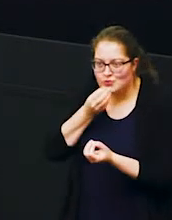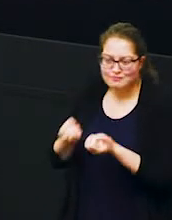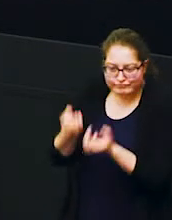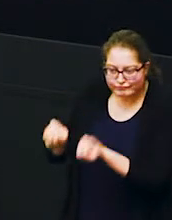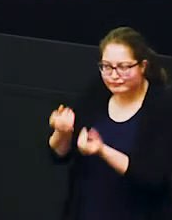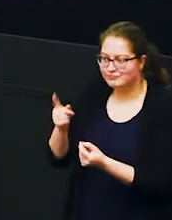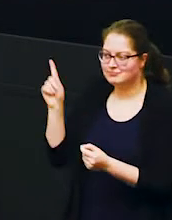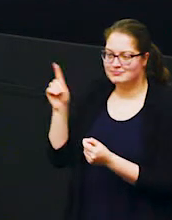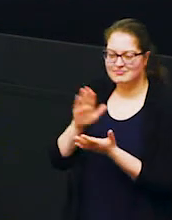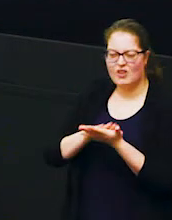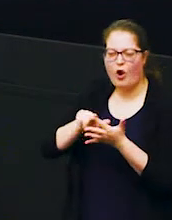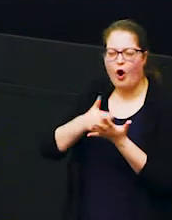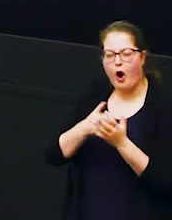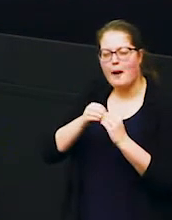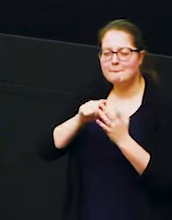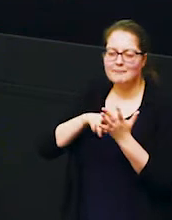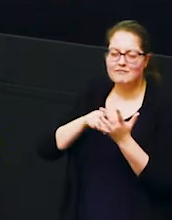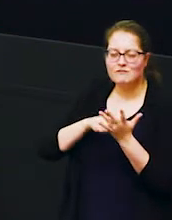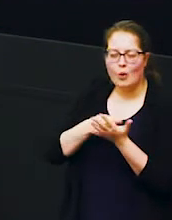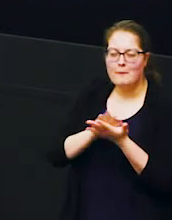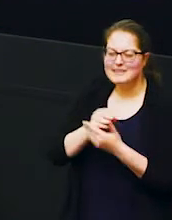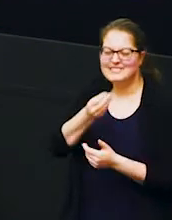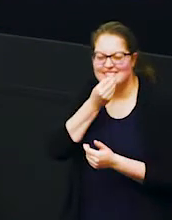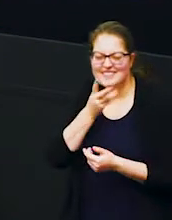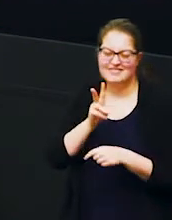herbivores the ones that eat the vegetation and the carnivores as well that eat meat